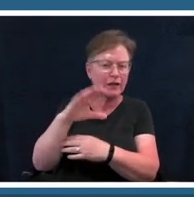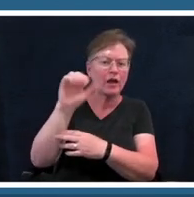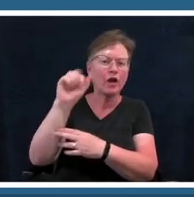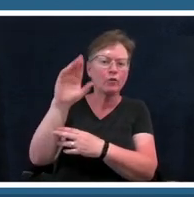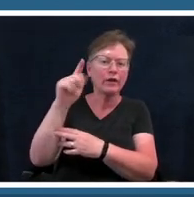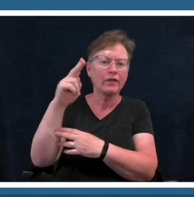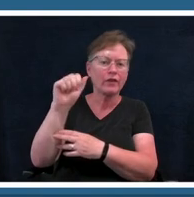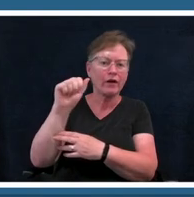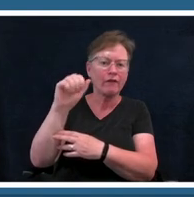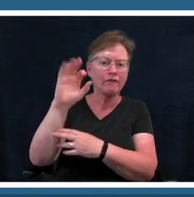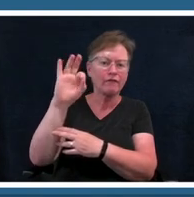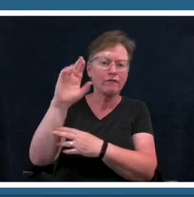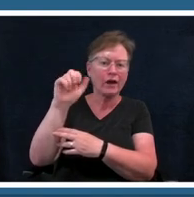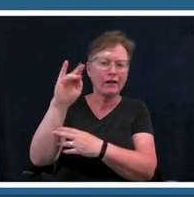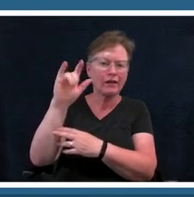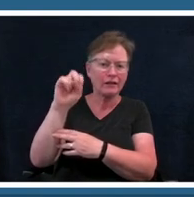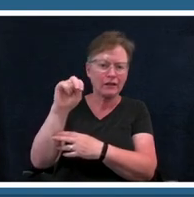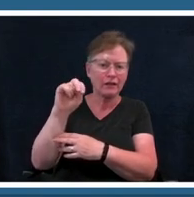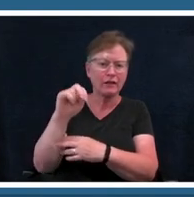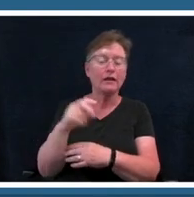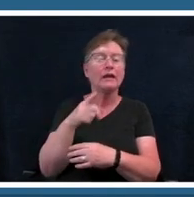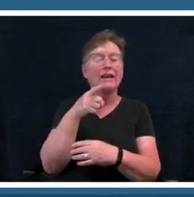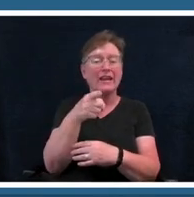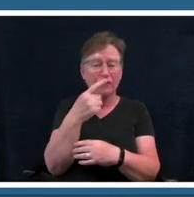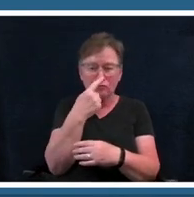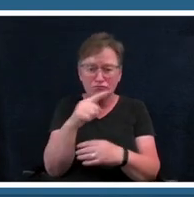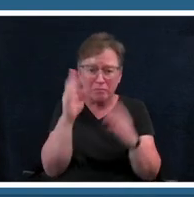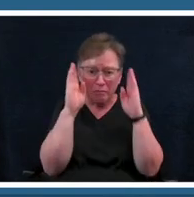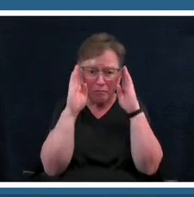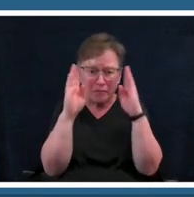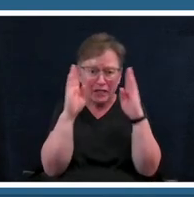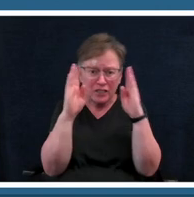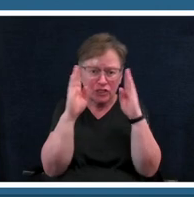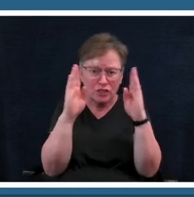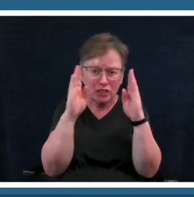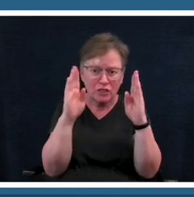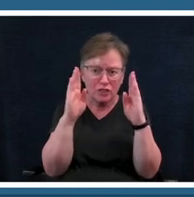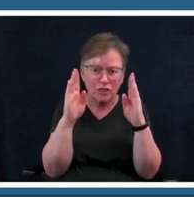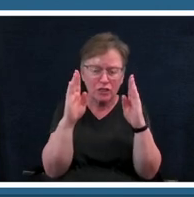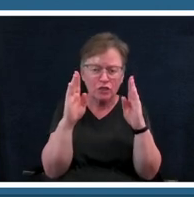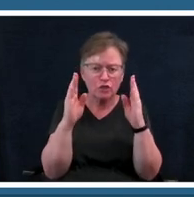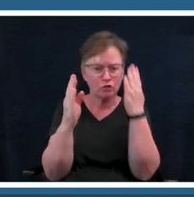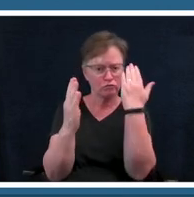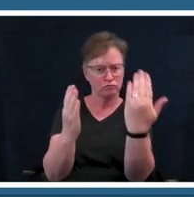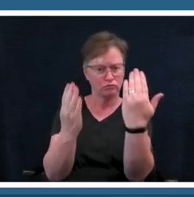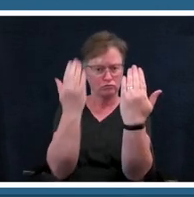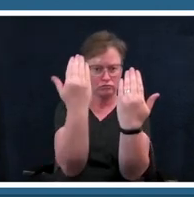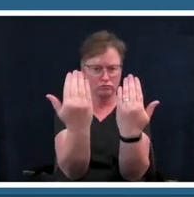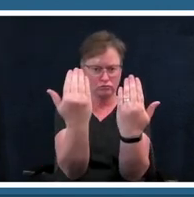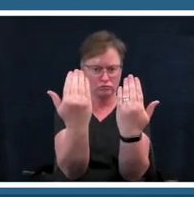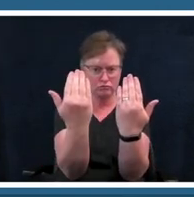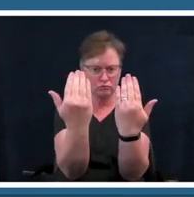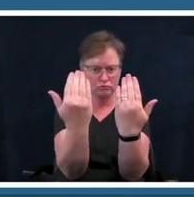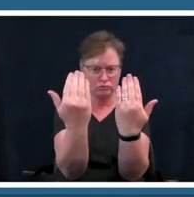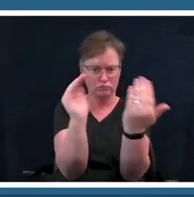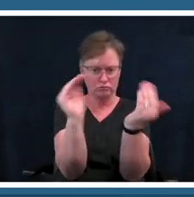are if you could pay attention to to those two things side by side um aretha